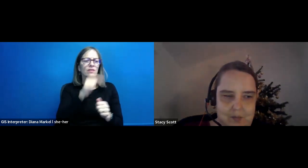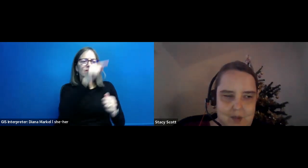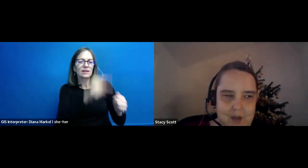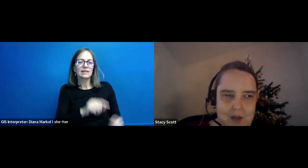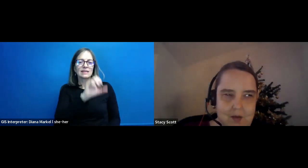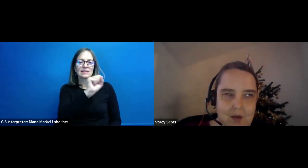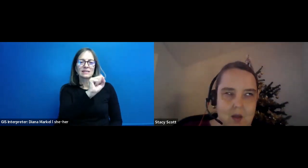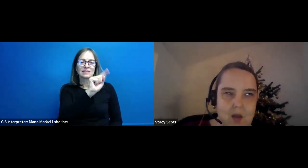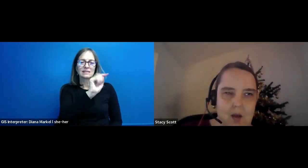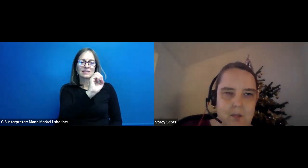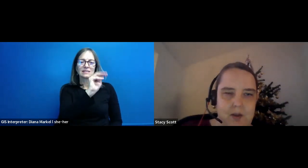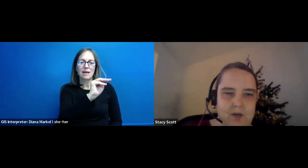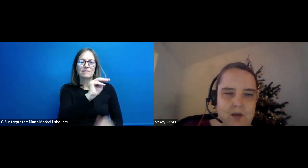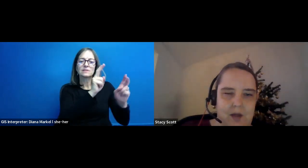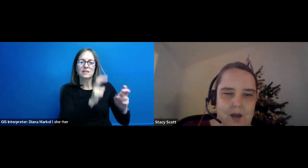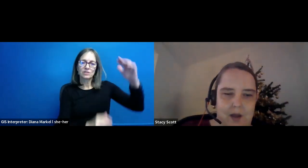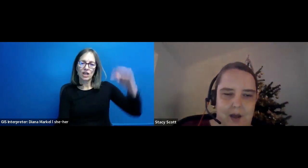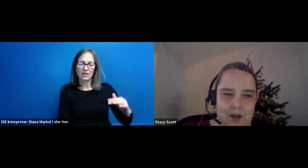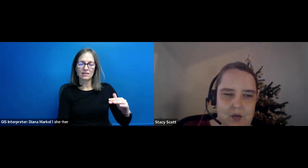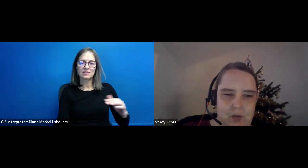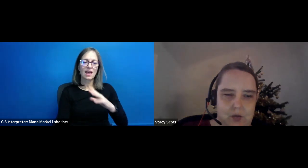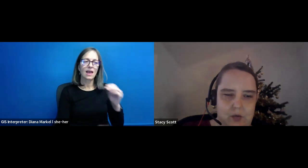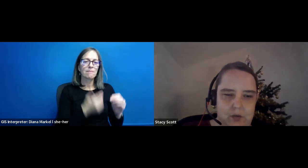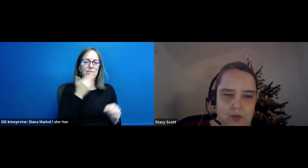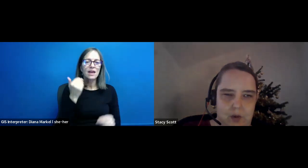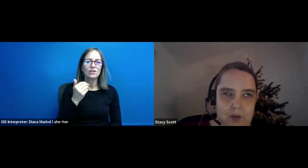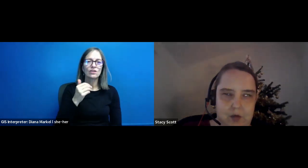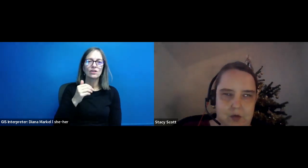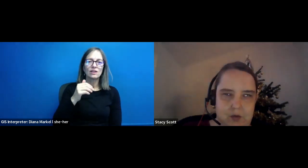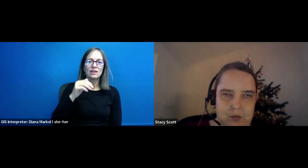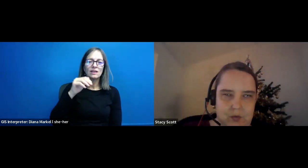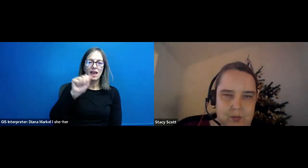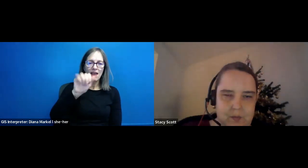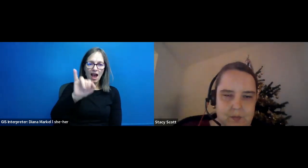Stacy Scott: and better a AI solutions for image descriptions.